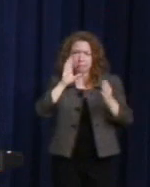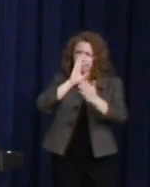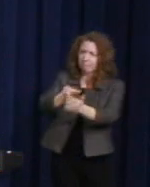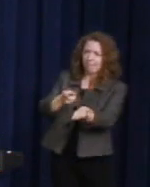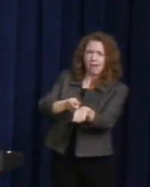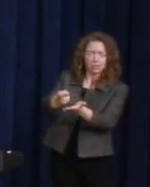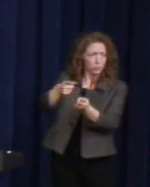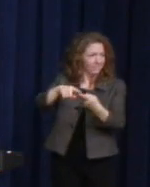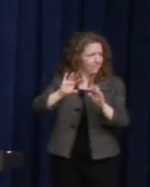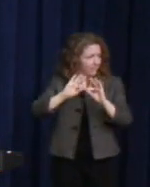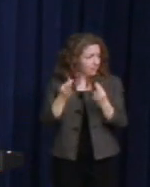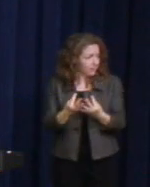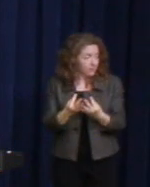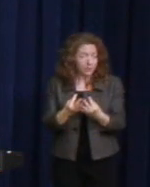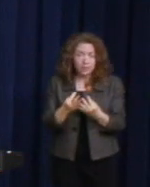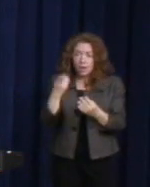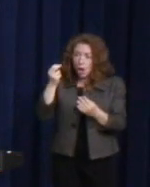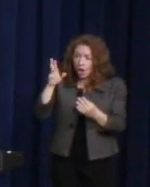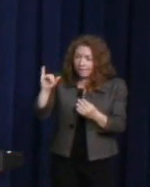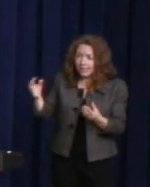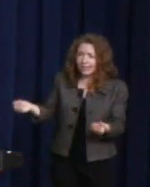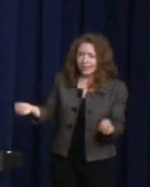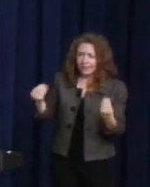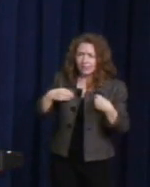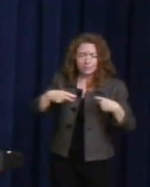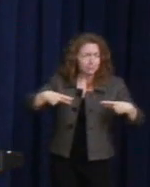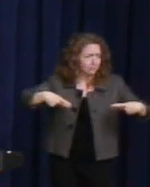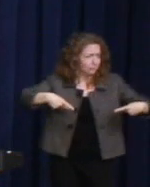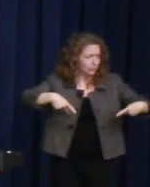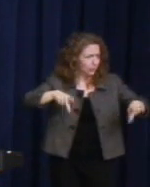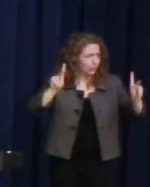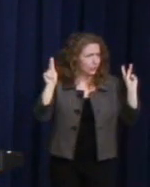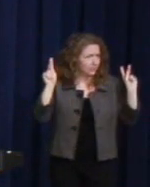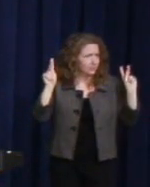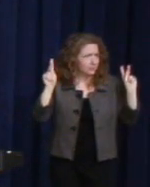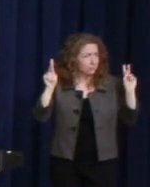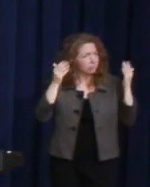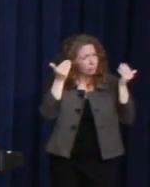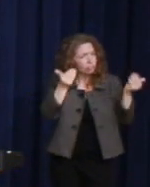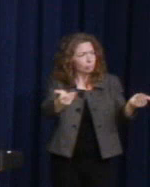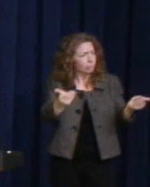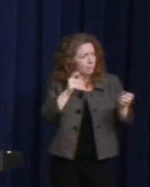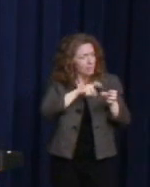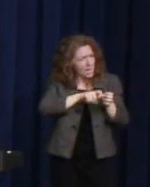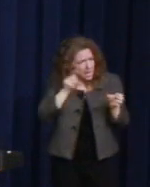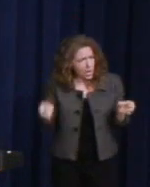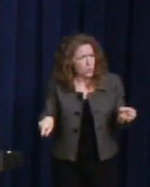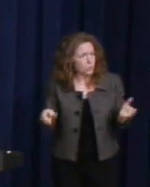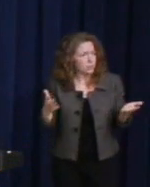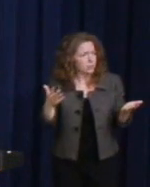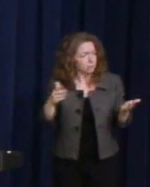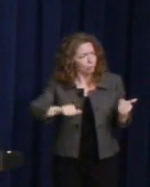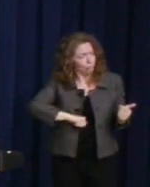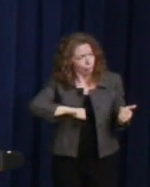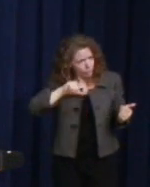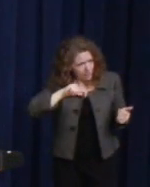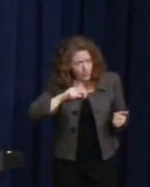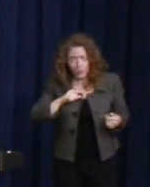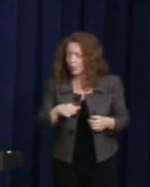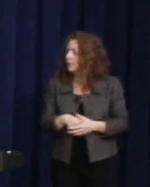He gave us permission to be openly gay, to be openly out and proud.